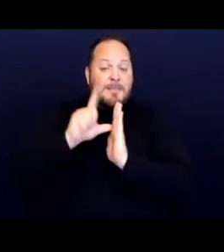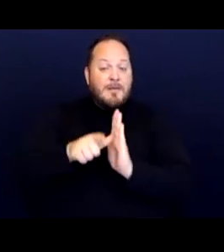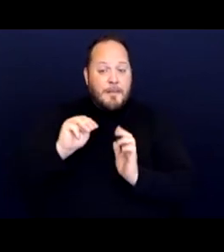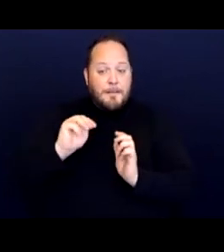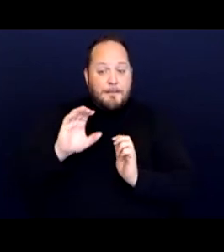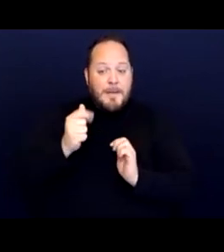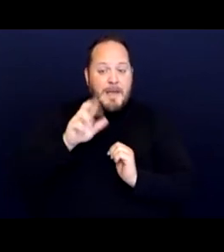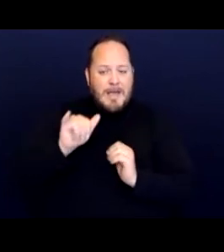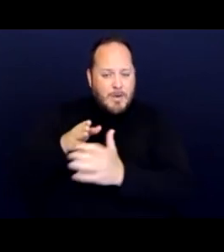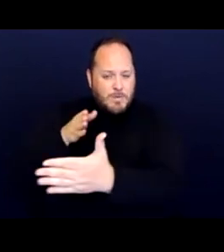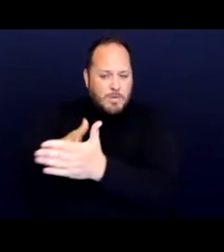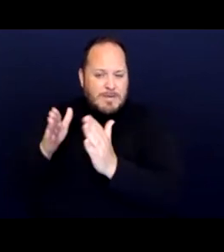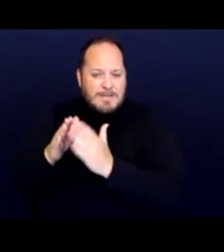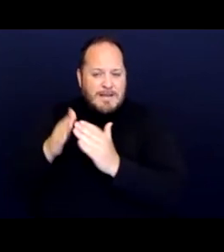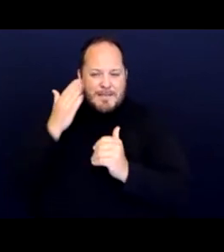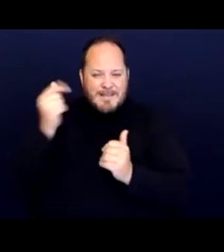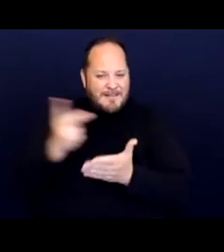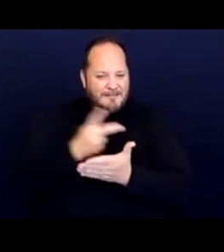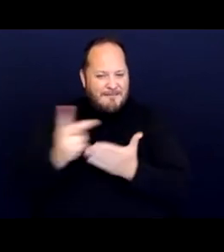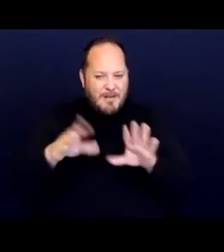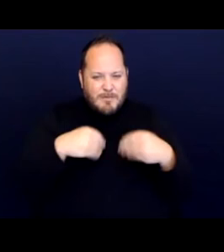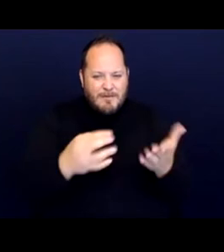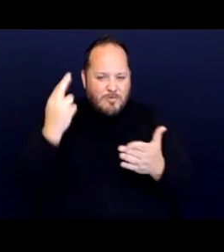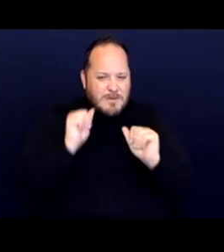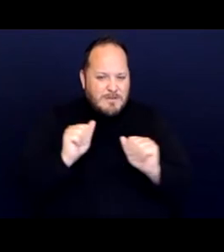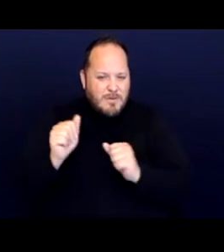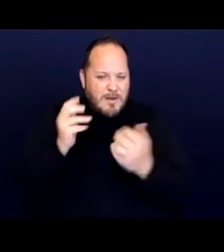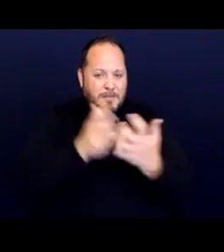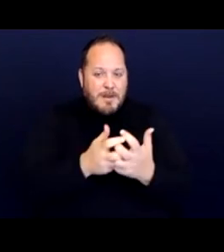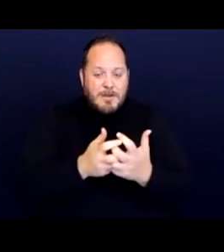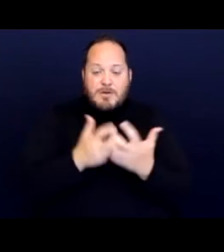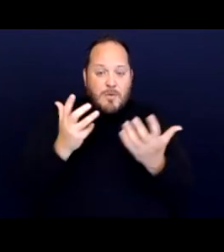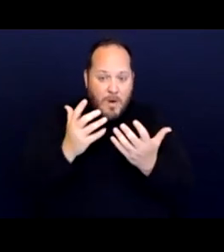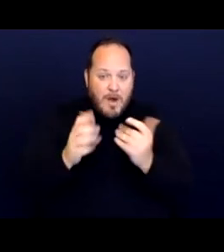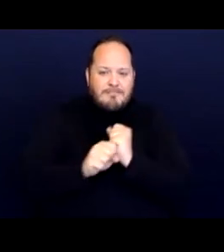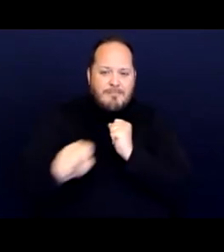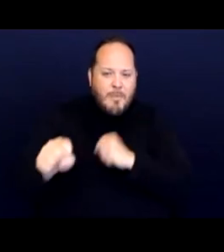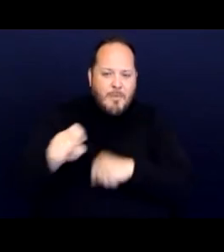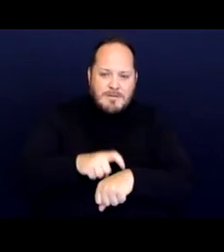to provide a reasonable accommodation for more time to allow him